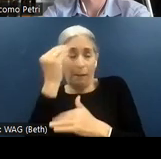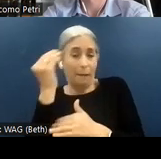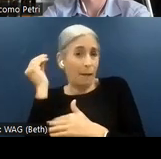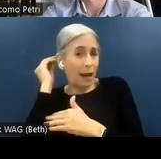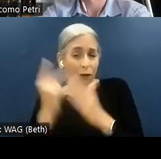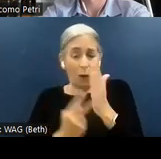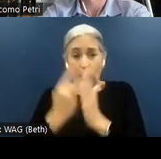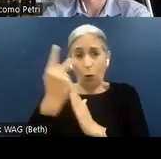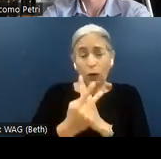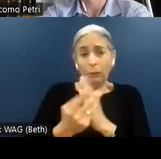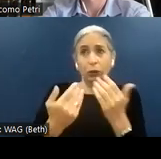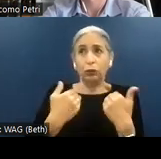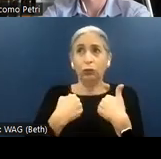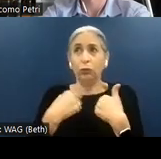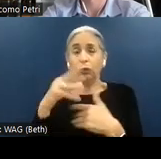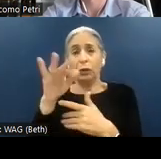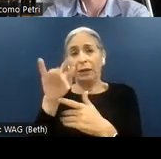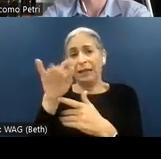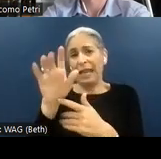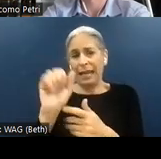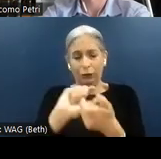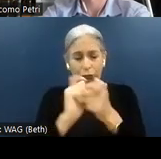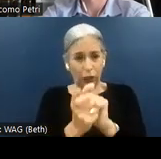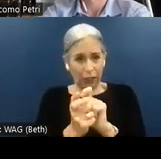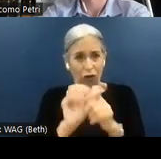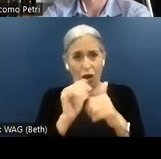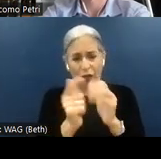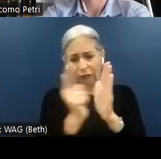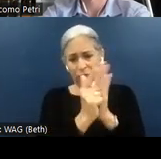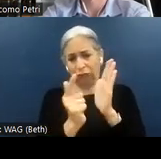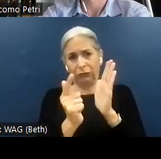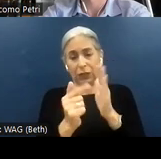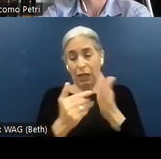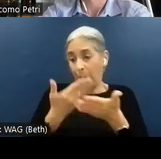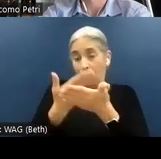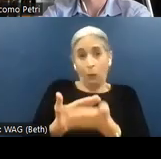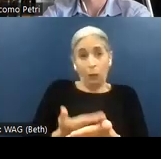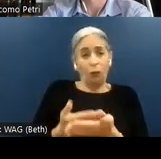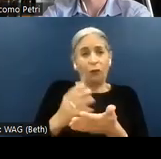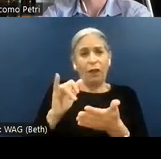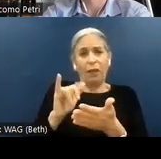to remediate all the accessibility violations and improve the conformance level of my digital